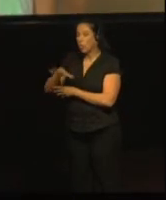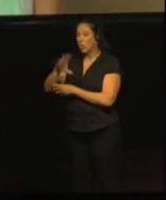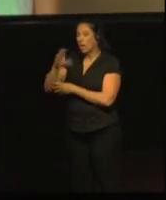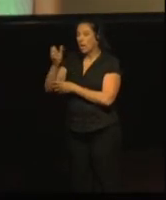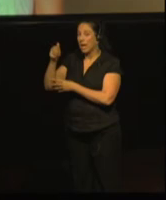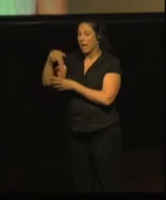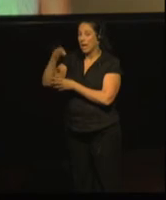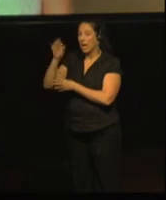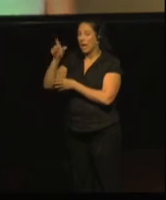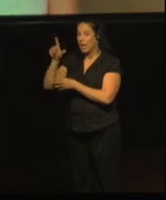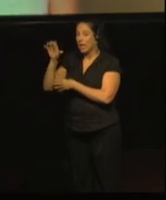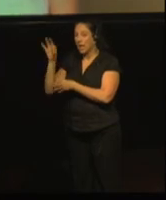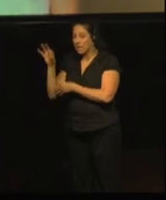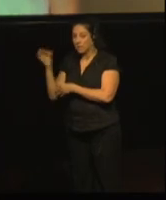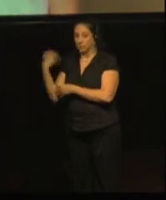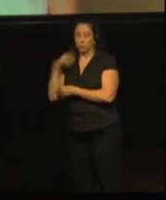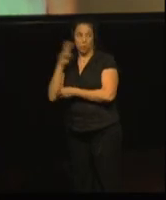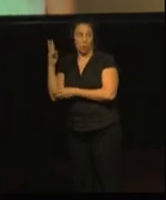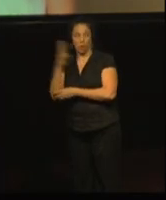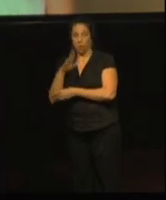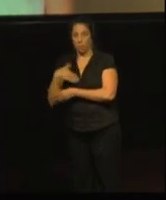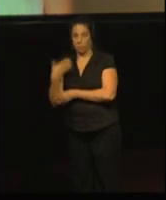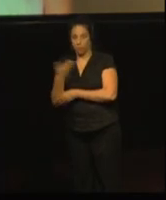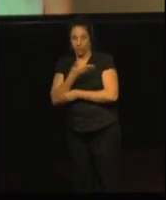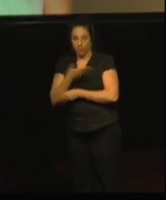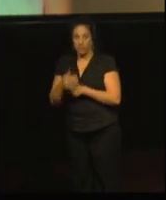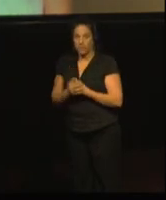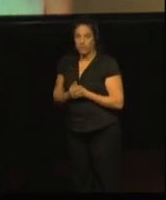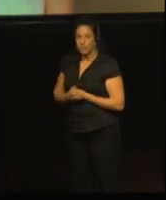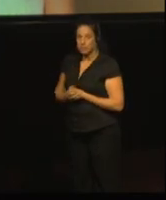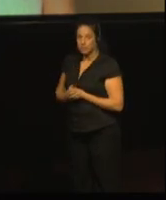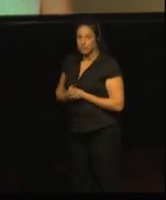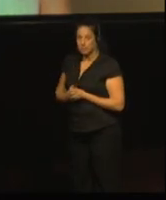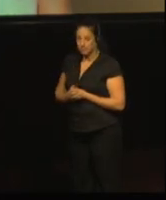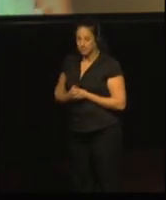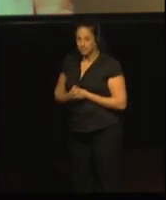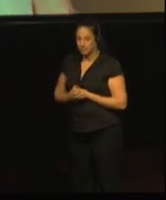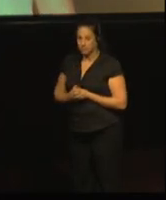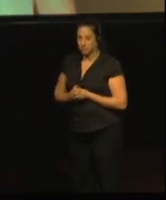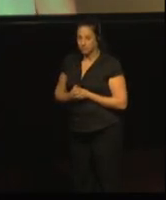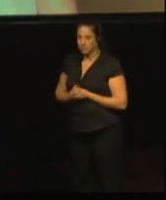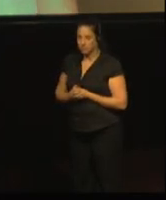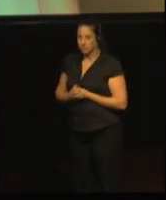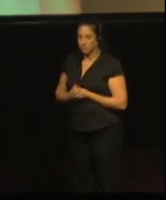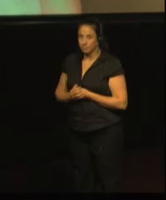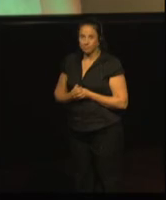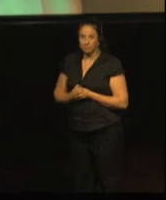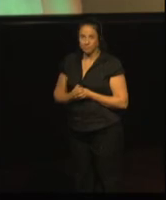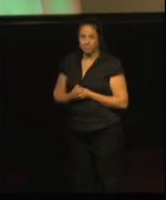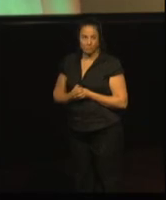As you see, it is necessary that we can use the technical equipment.